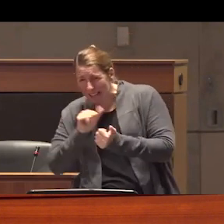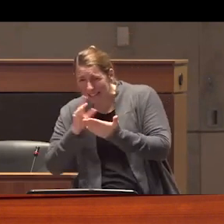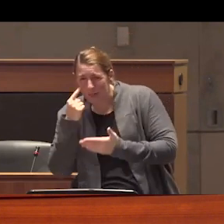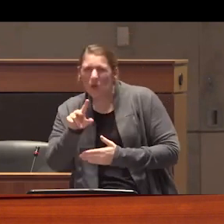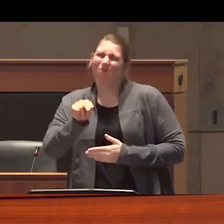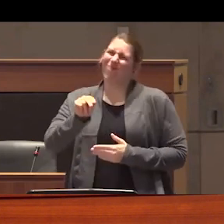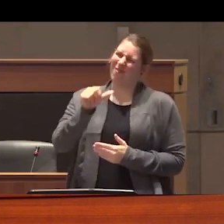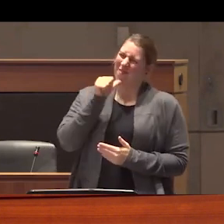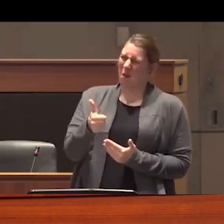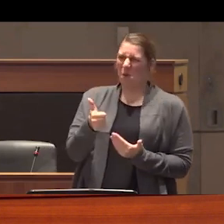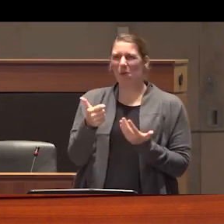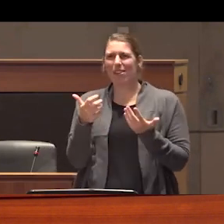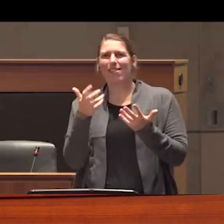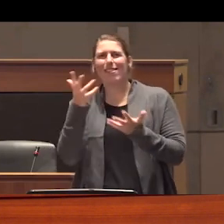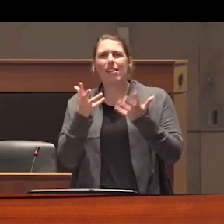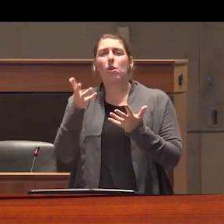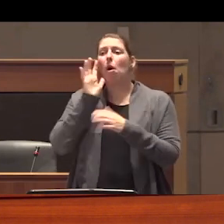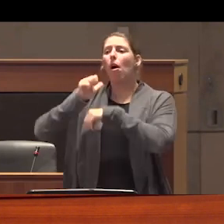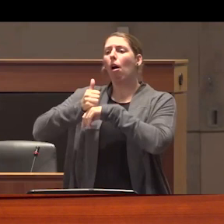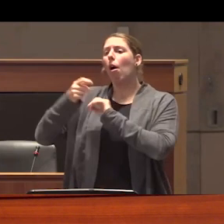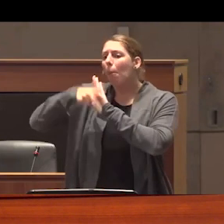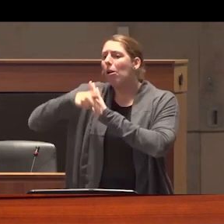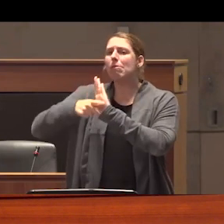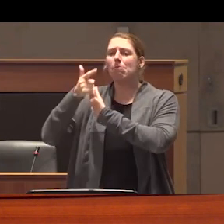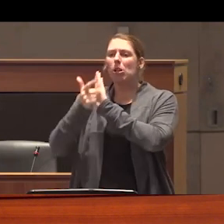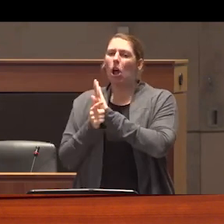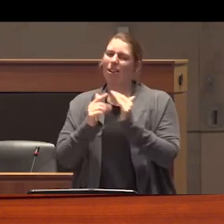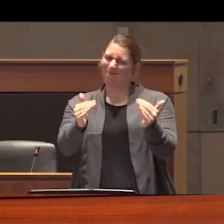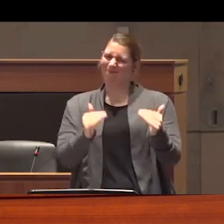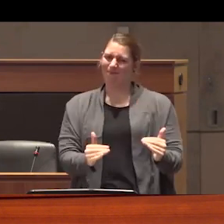and we are able to justify a host of policies and laws that undermine bodily autonomy and the